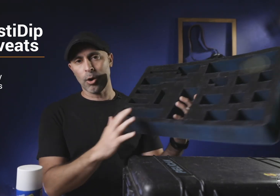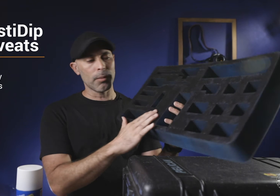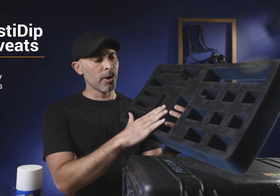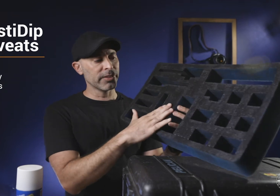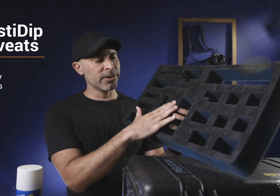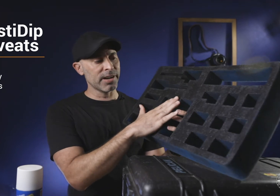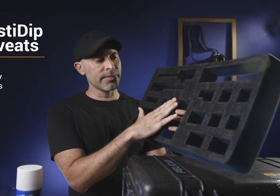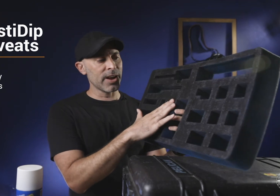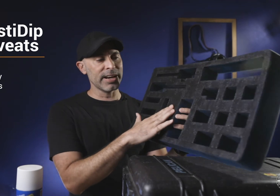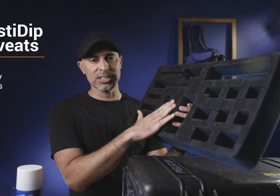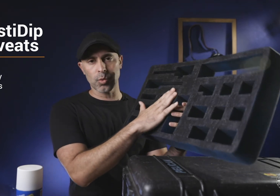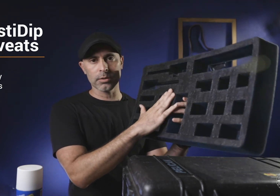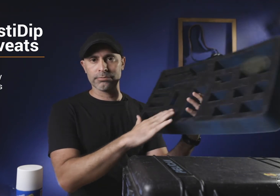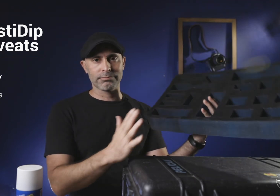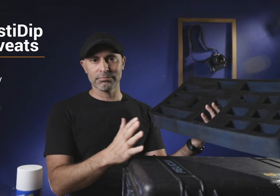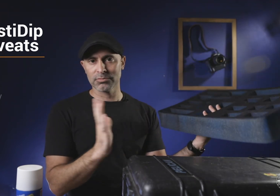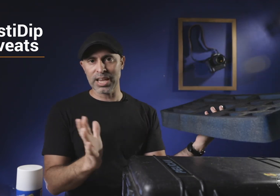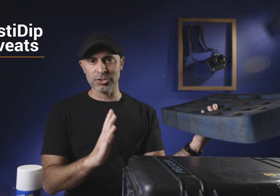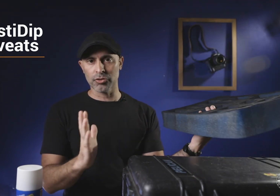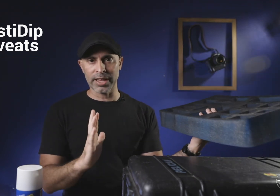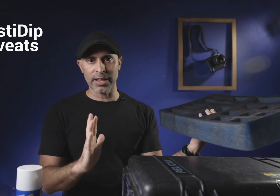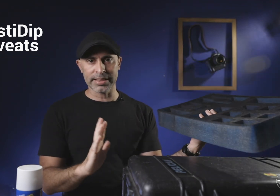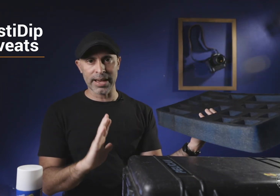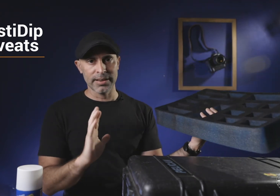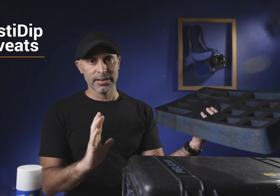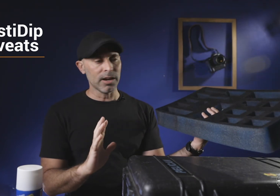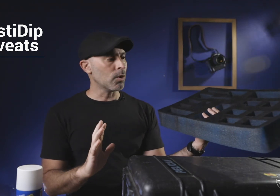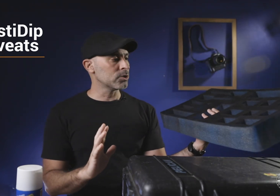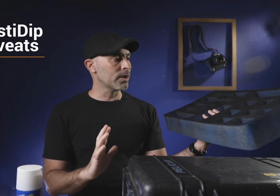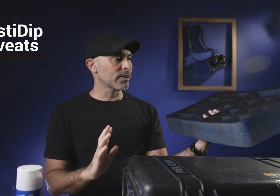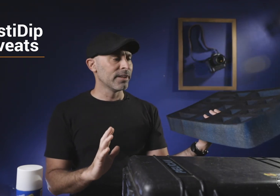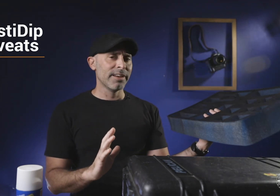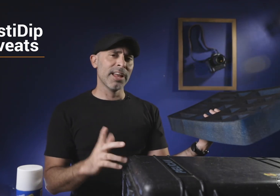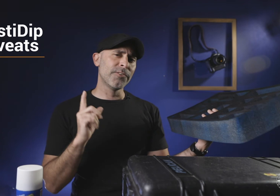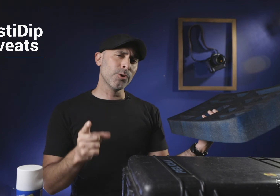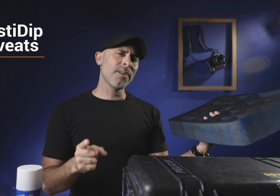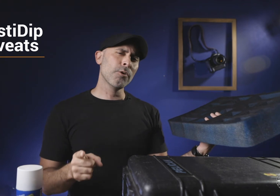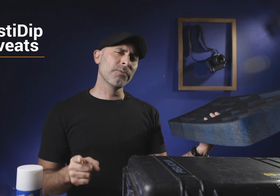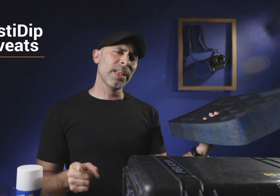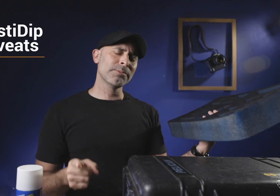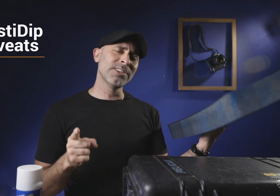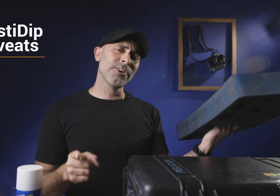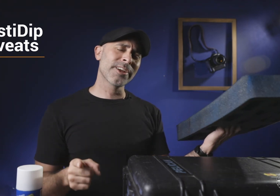held up perfectly good I've never had any sort of danger thing like that whatsoever and if you do have open flames near your